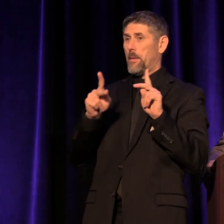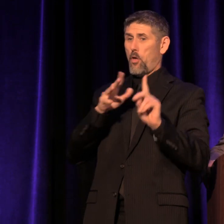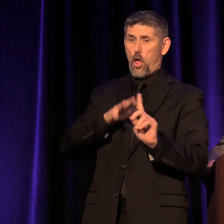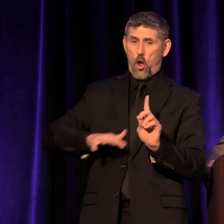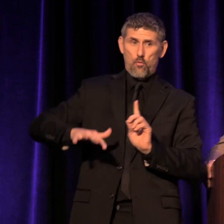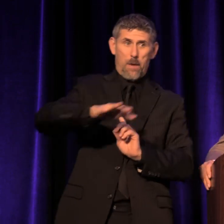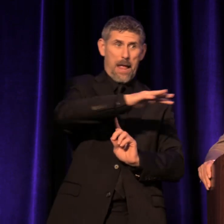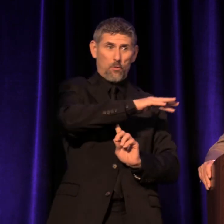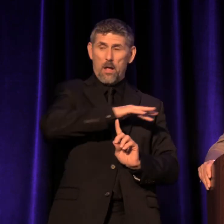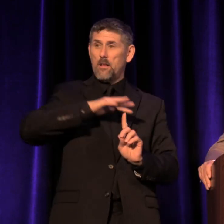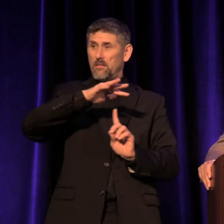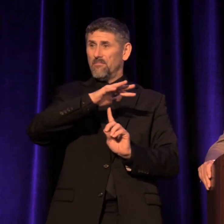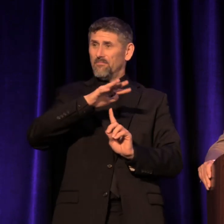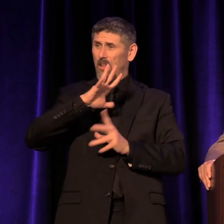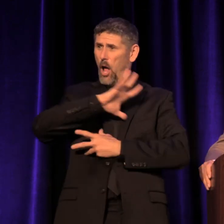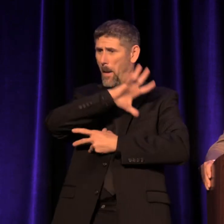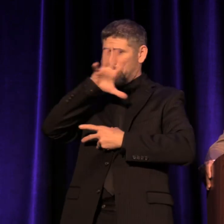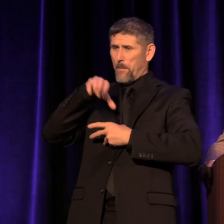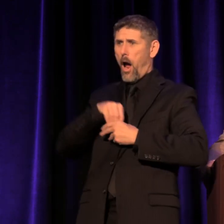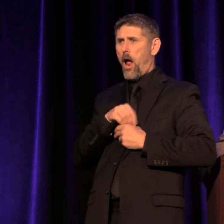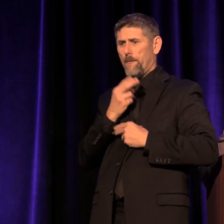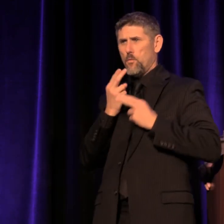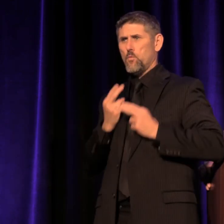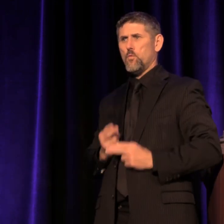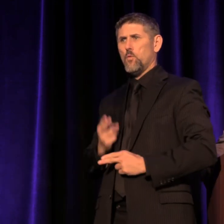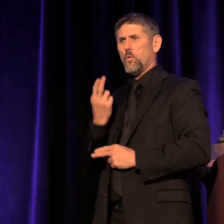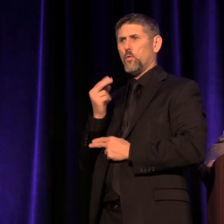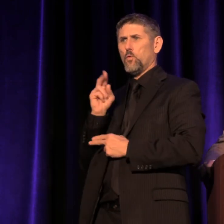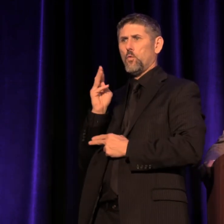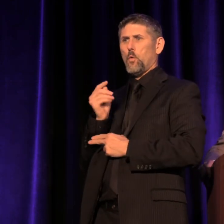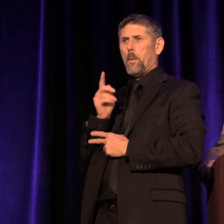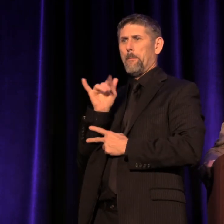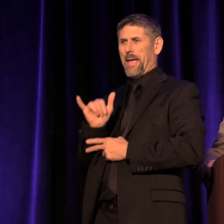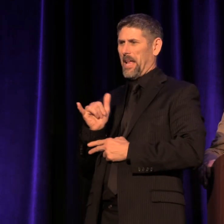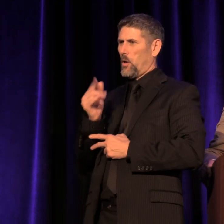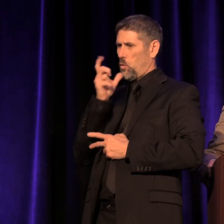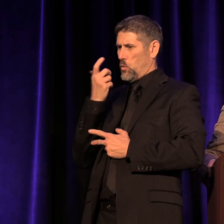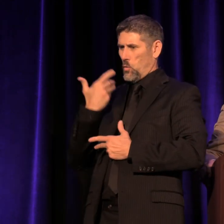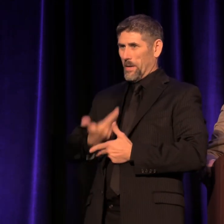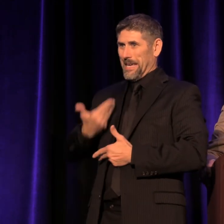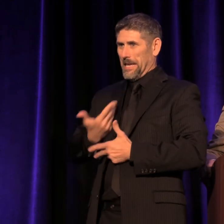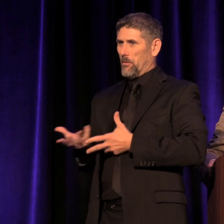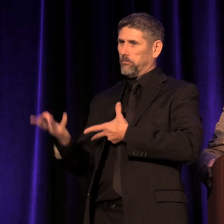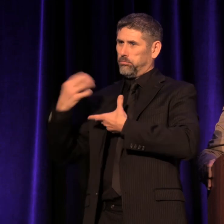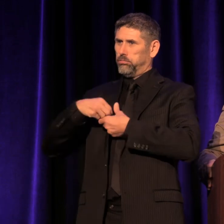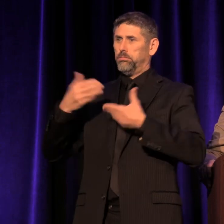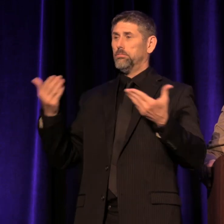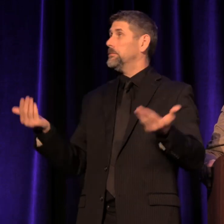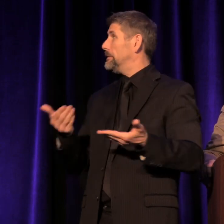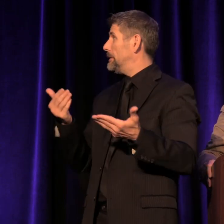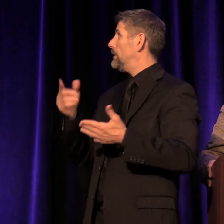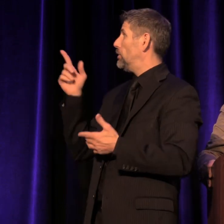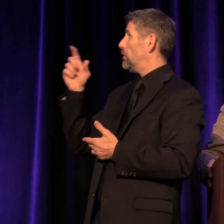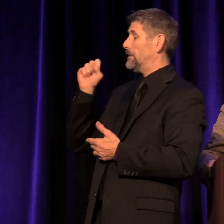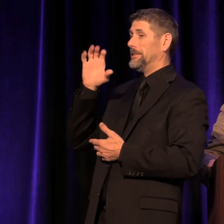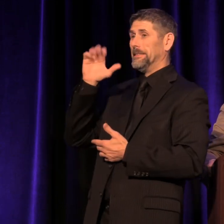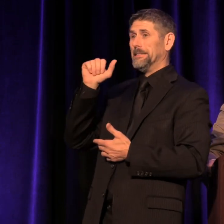are part of humanity, they are part of who we are, So, as Scandiuzzi Krebs, we are very proud and very happy